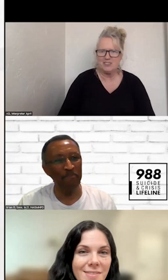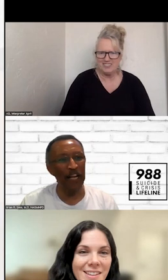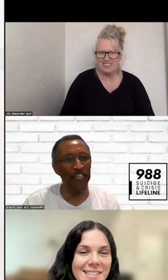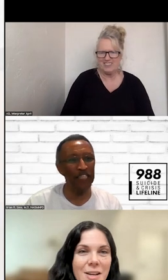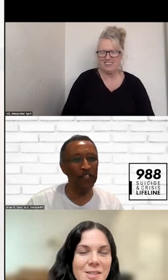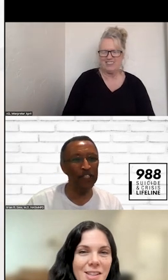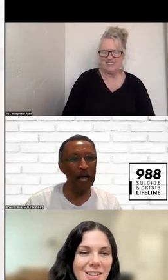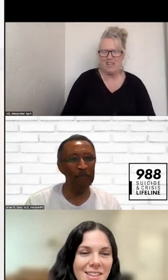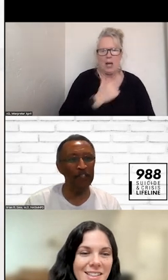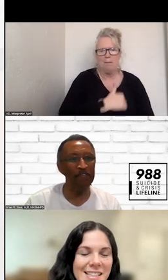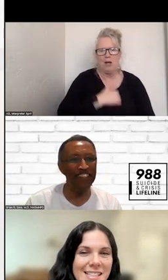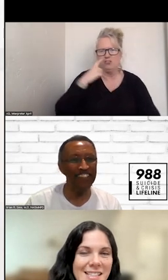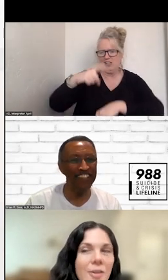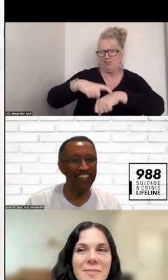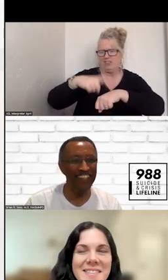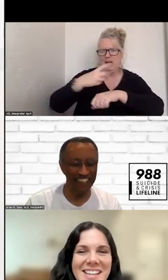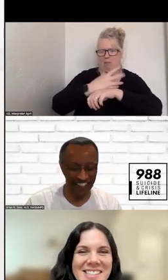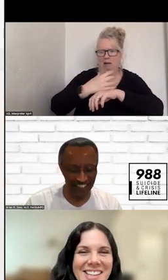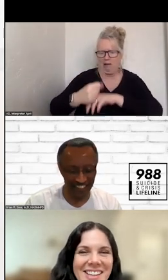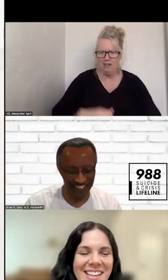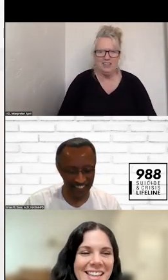APOLOGIZE FOR THE TIME HERE. >>: SOUNDS GOOD.